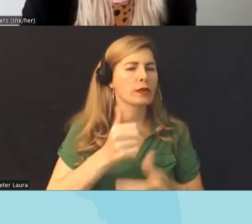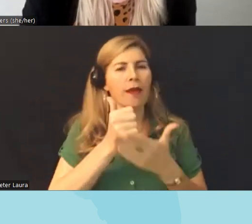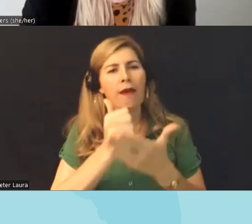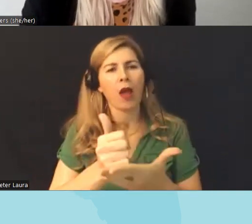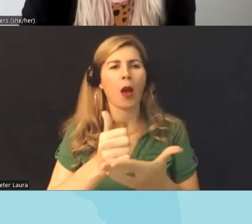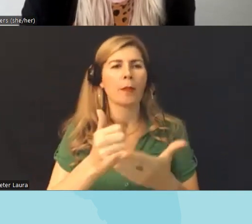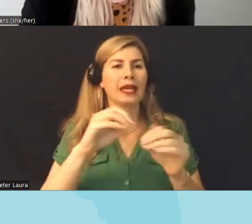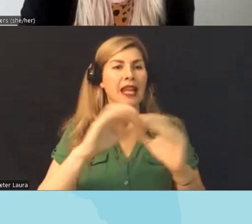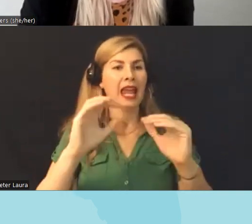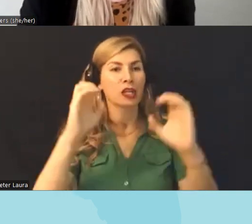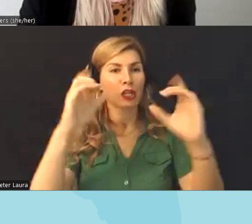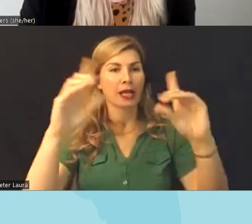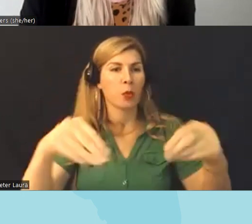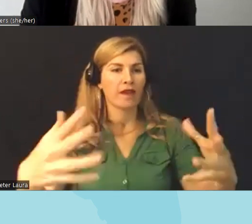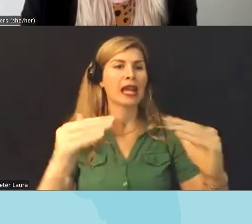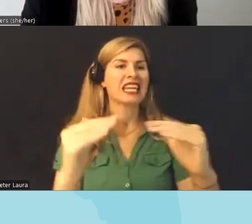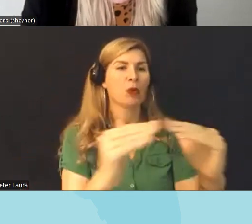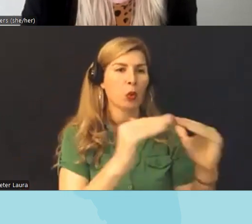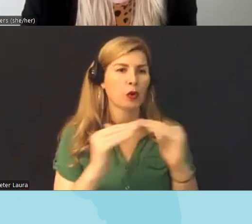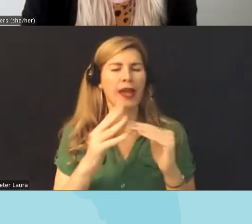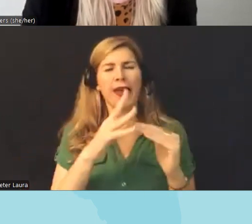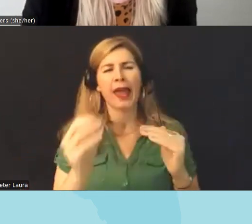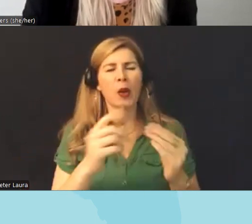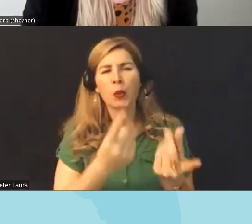and how that intersects with efforts against classroom censorship that your team is working